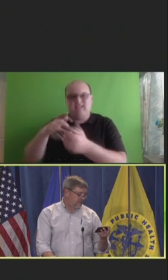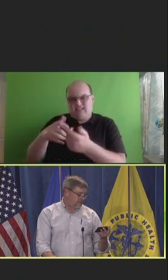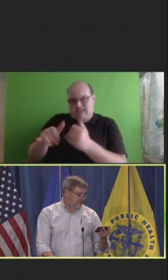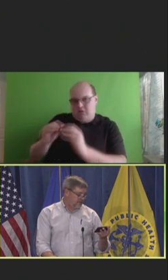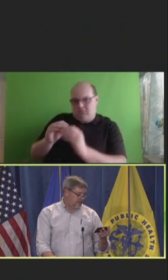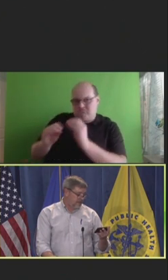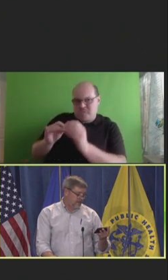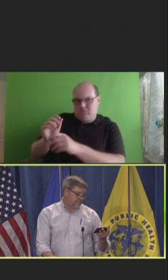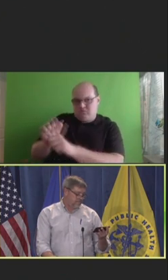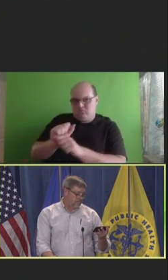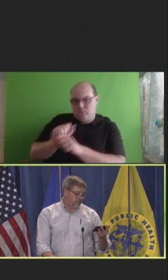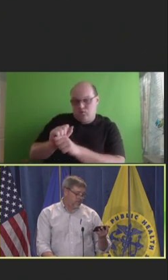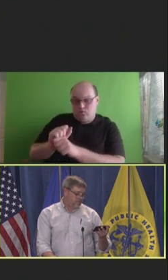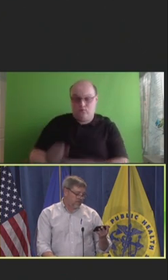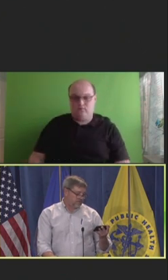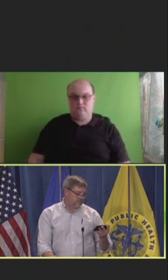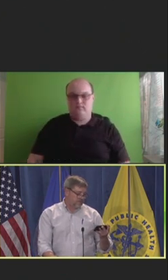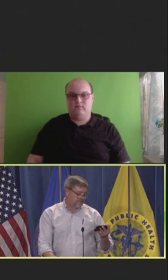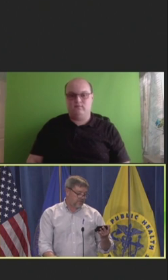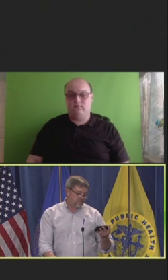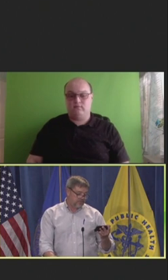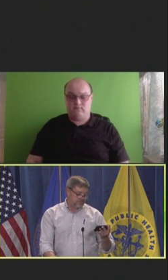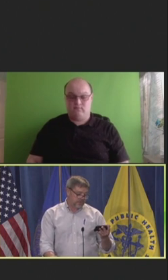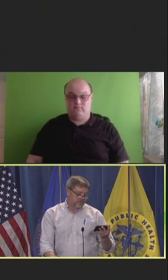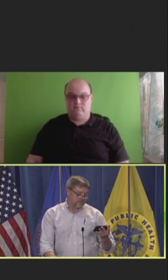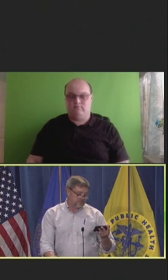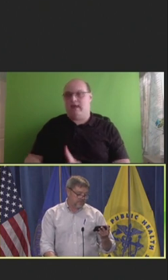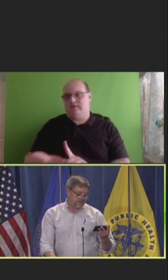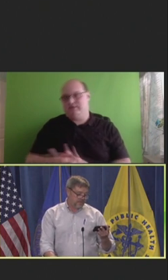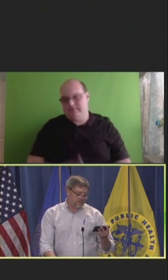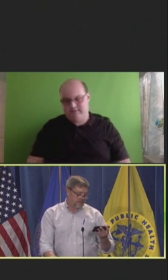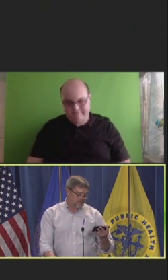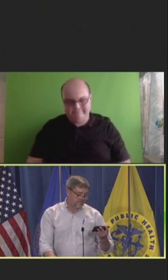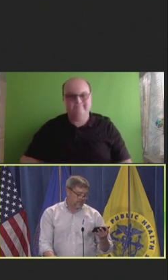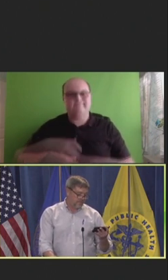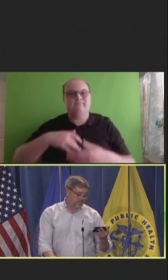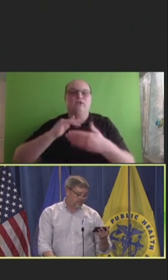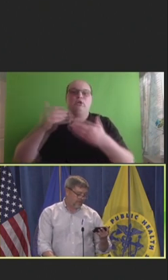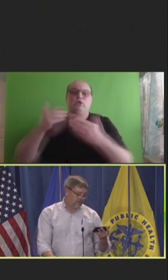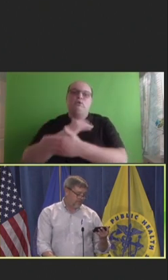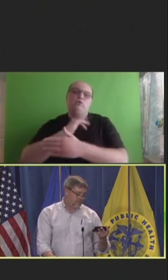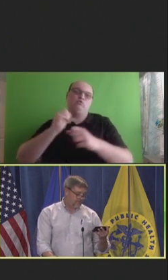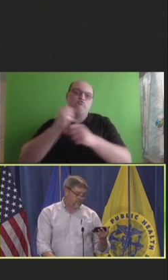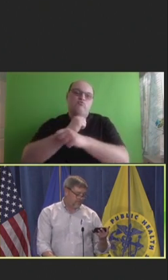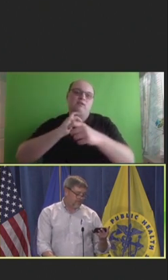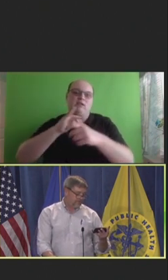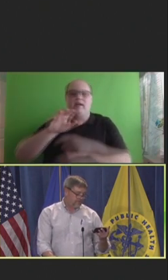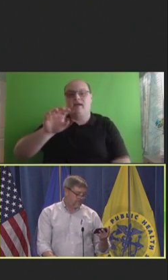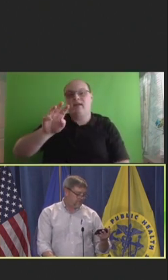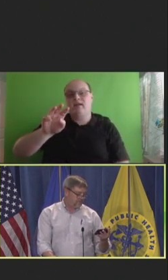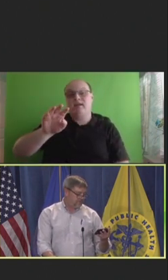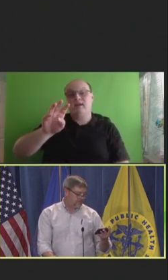What are your thoughts about new strategies like monoclonal antibodies and immunotherapies